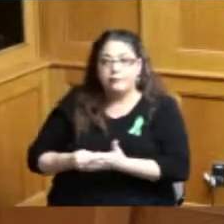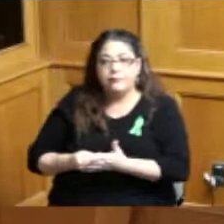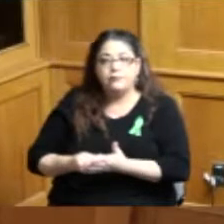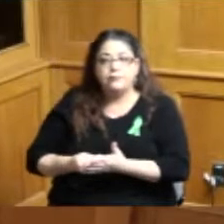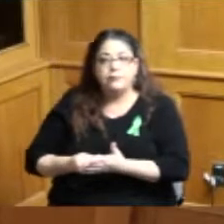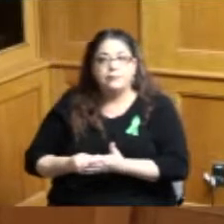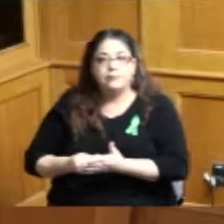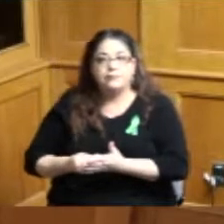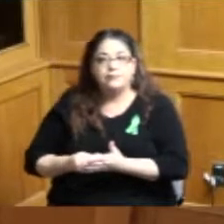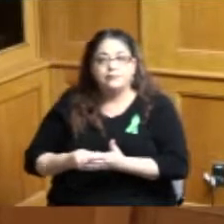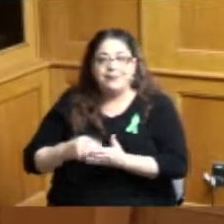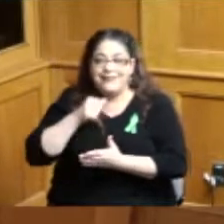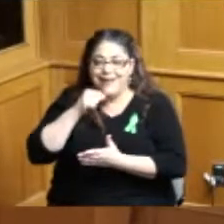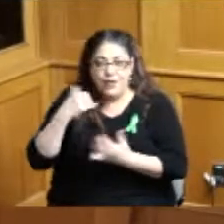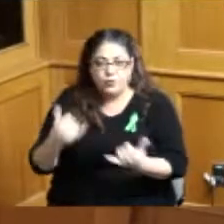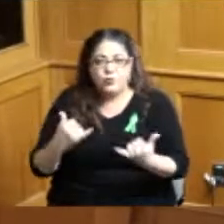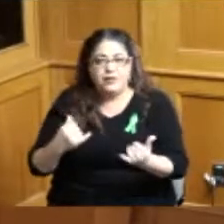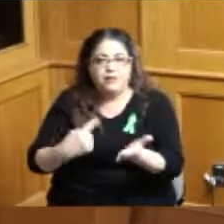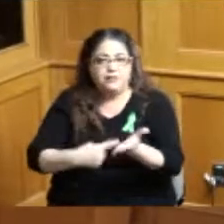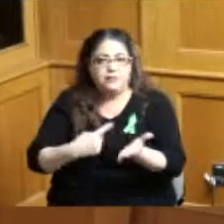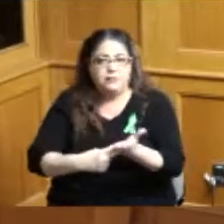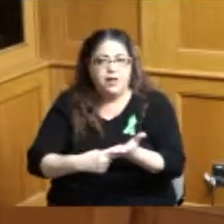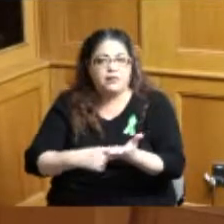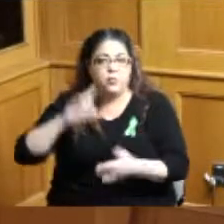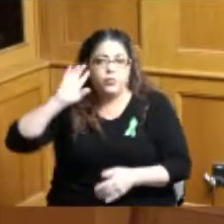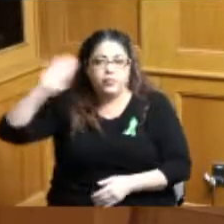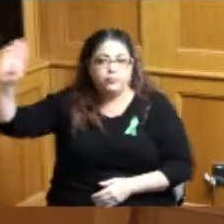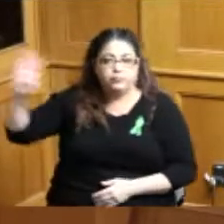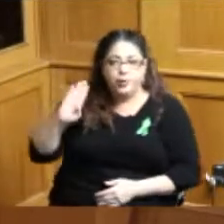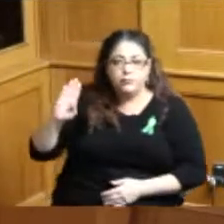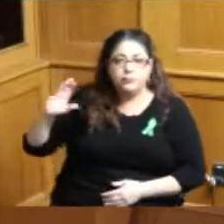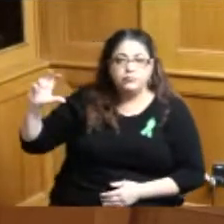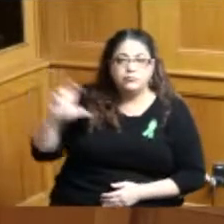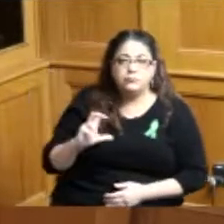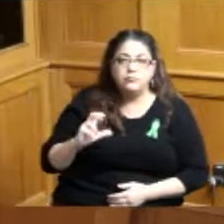we're talking about today that will come directly to Hamilton County the city of Cincinnati will